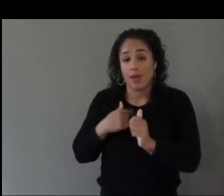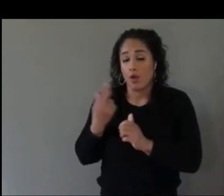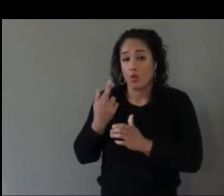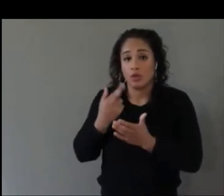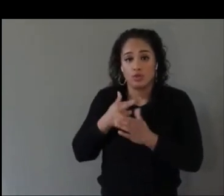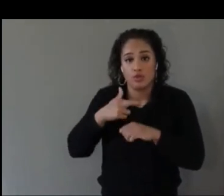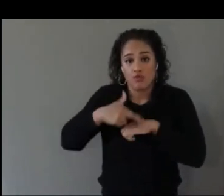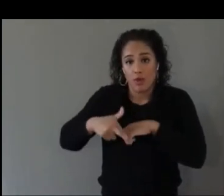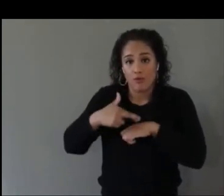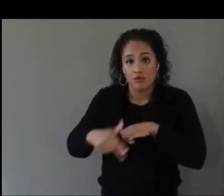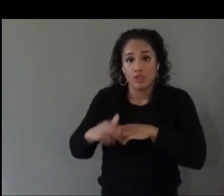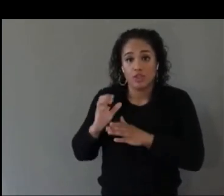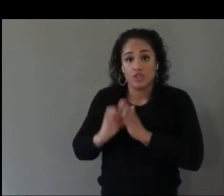by the XR Association.